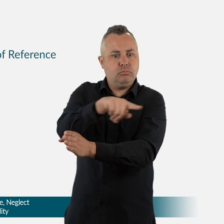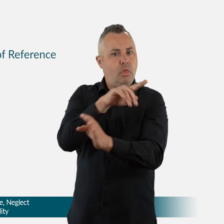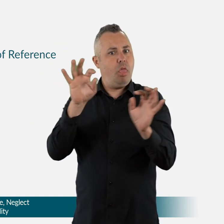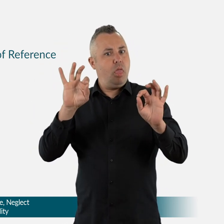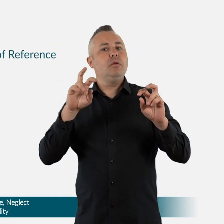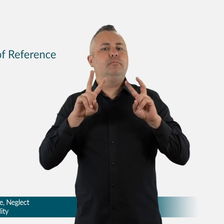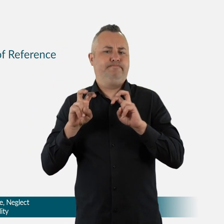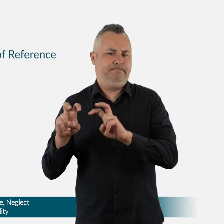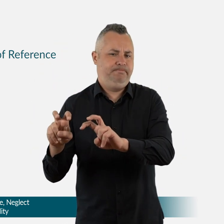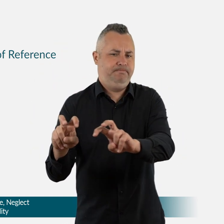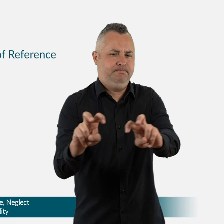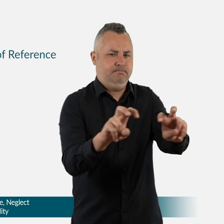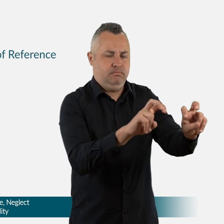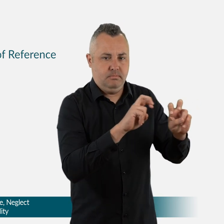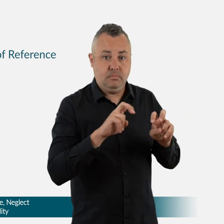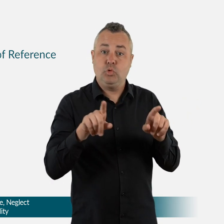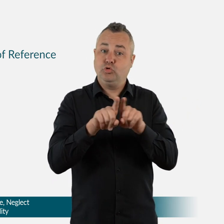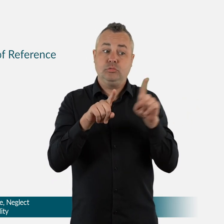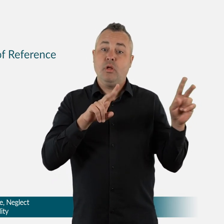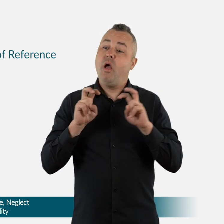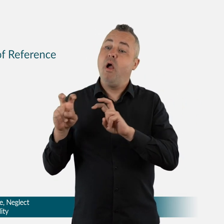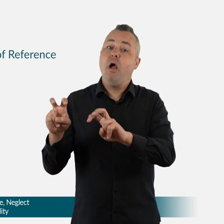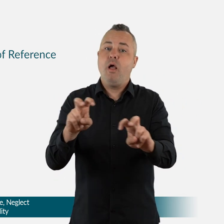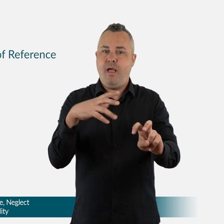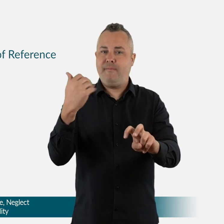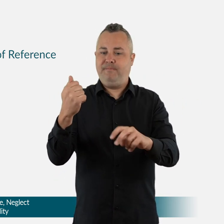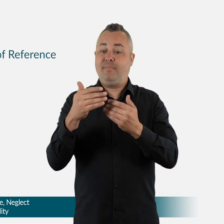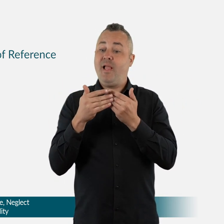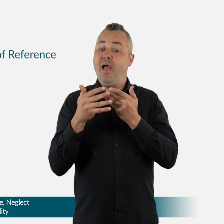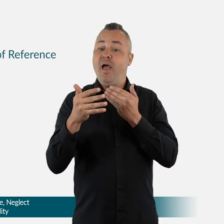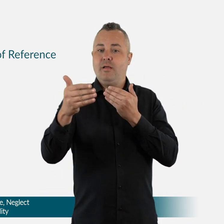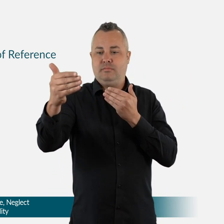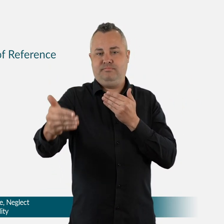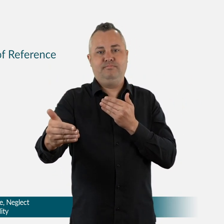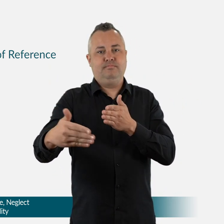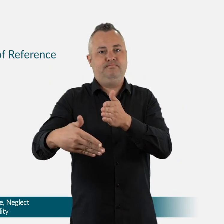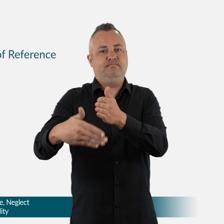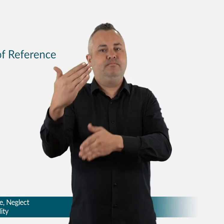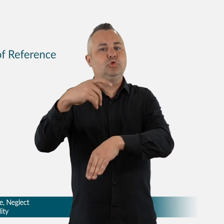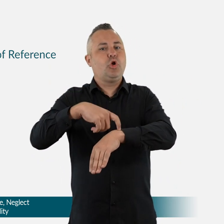Monday to Friday from 9am to 7pm AEST.